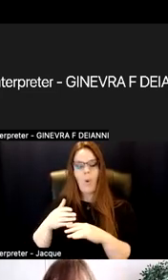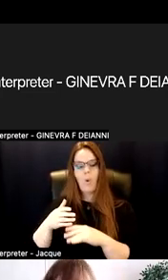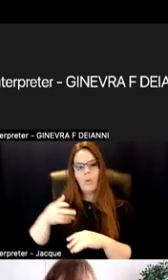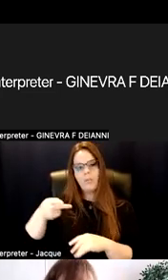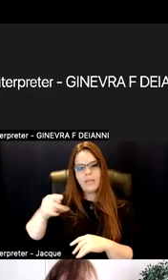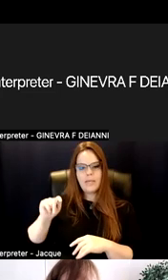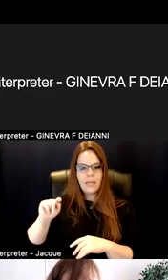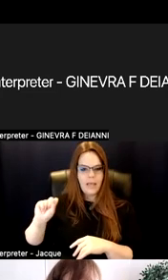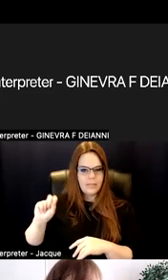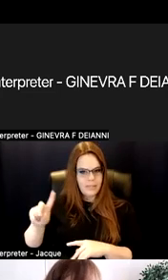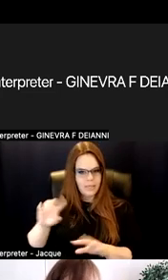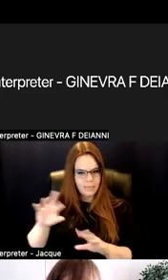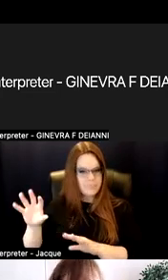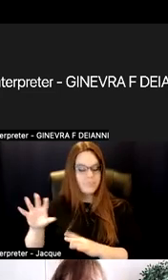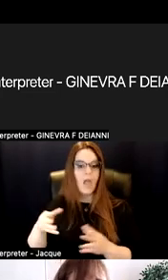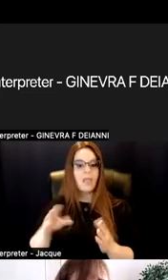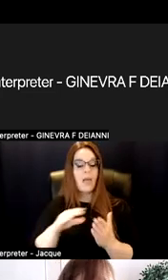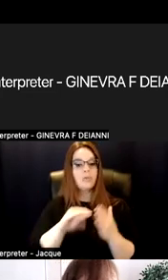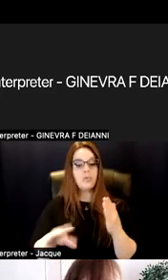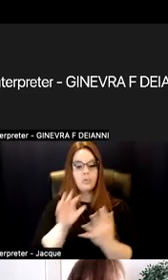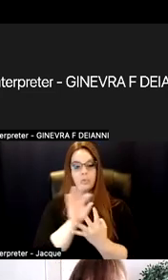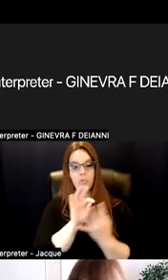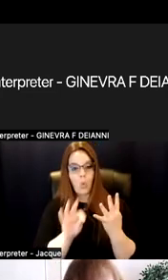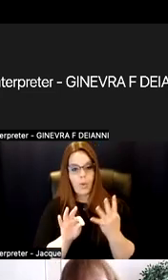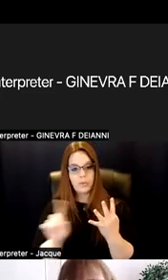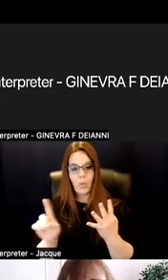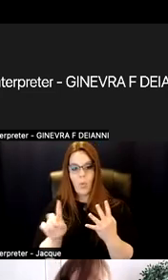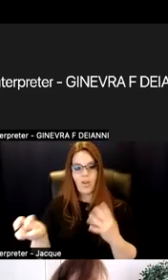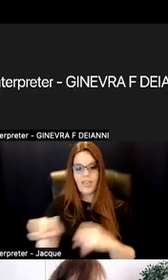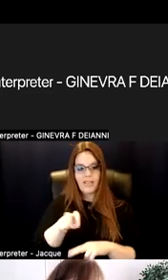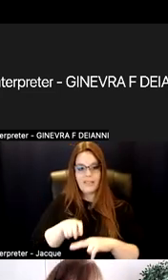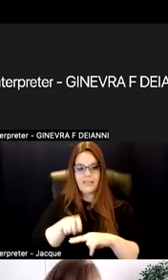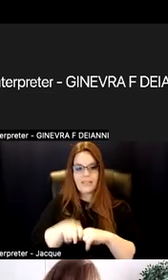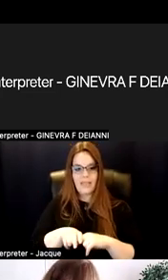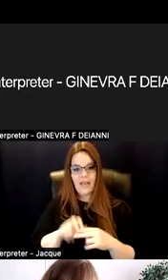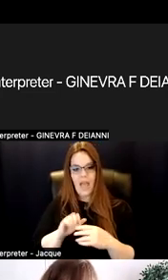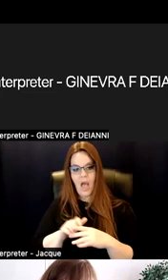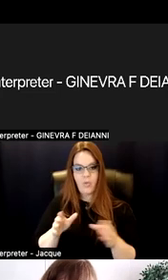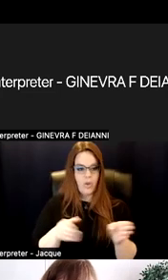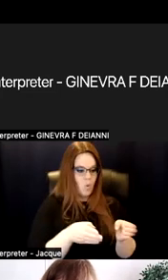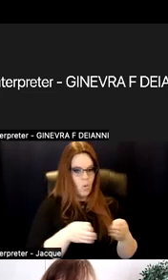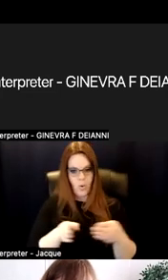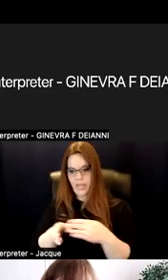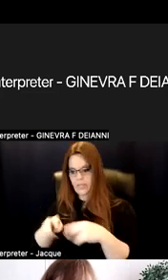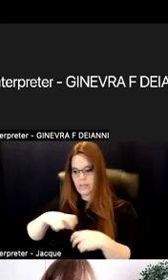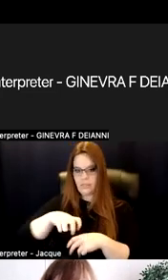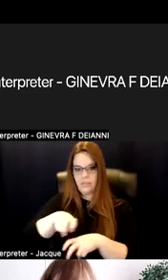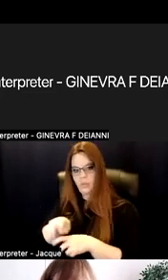allowing students choice on where they sit, how they're oriented to the other students,